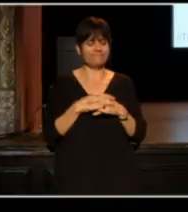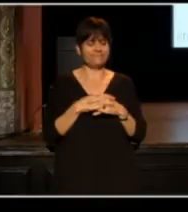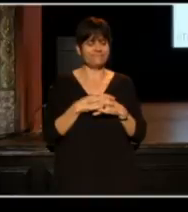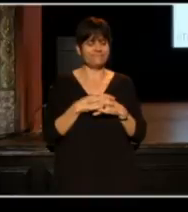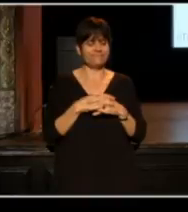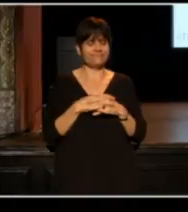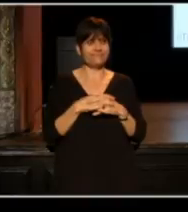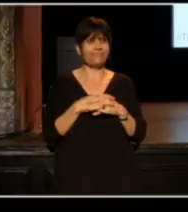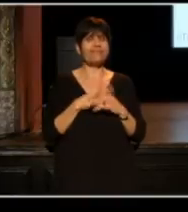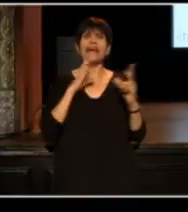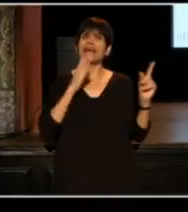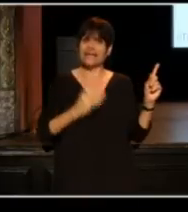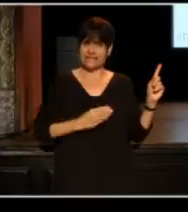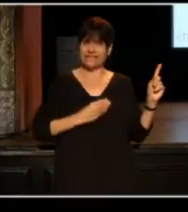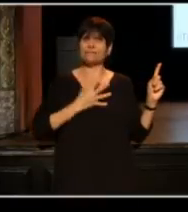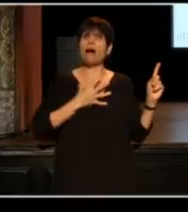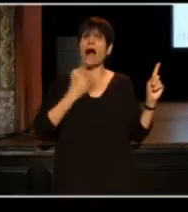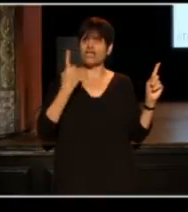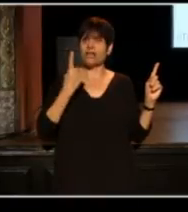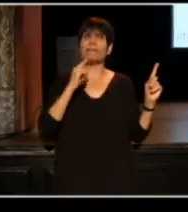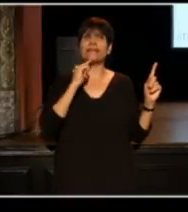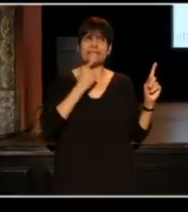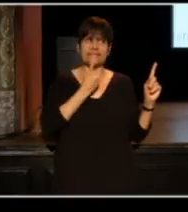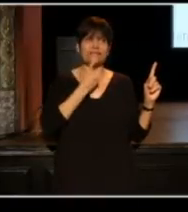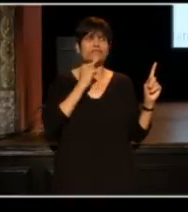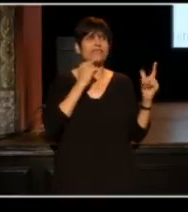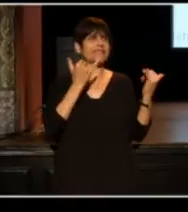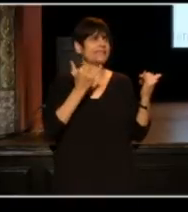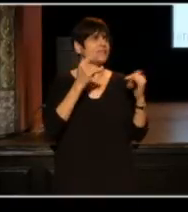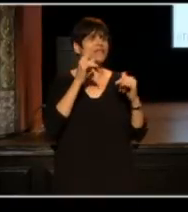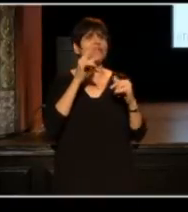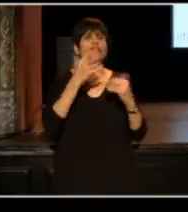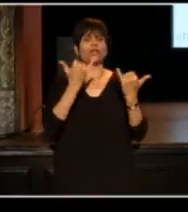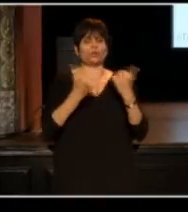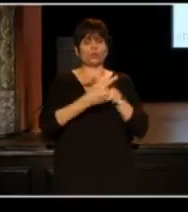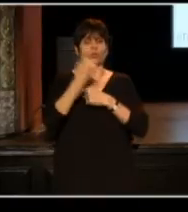She did inspired something serious in me. She went on Today Show this week,